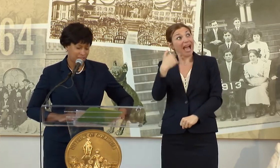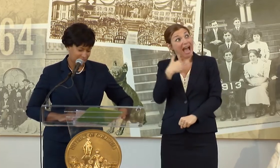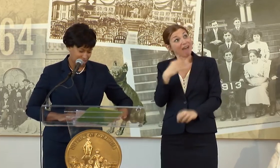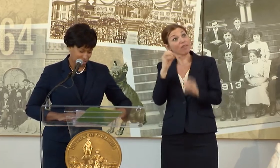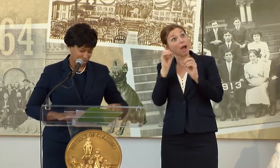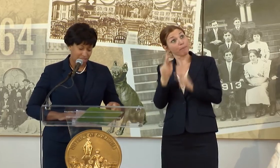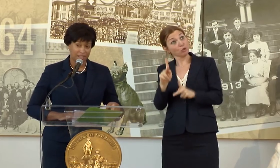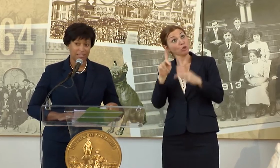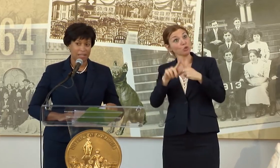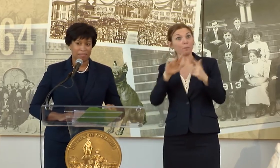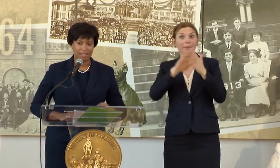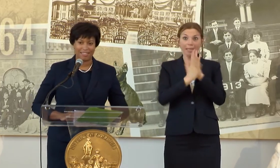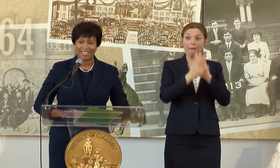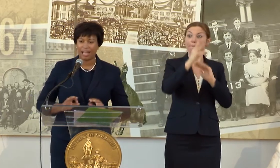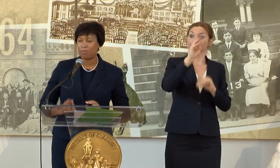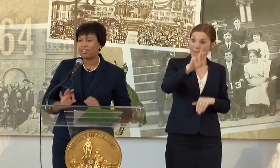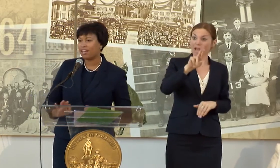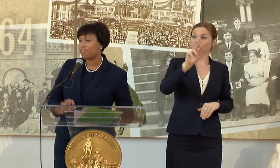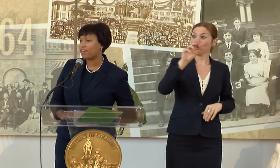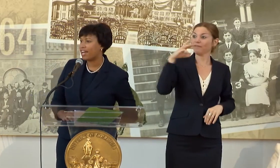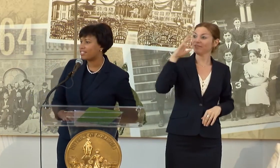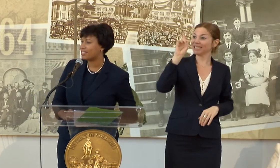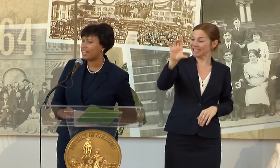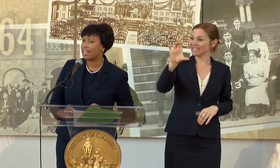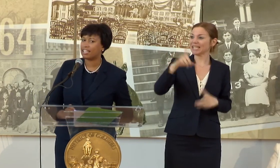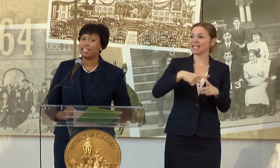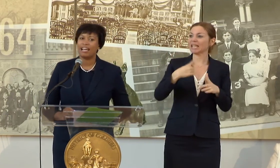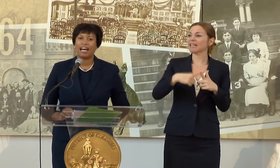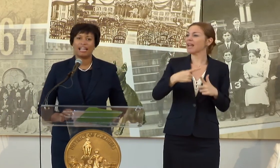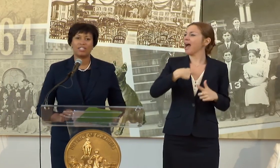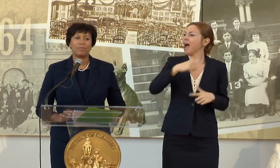OF THE DISTRICT OF COLUMBIA THAT I WOULD NEVER HESITATE TO